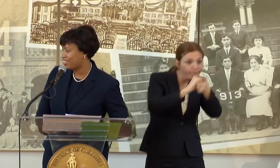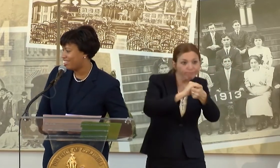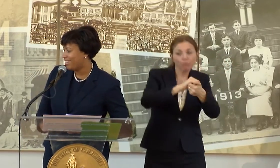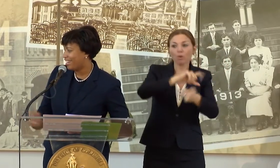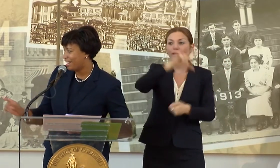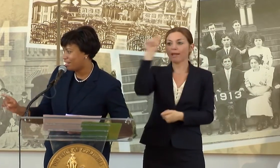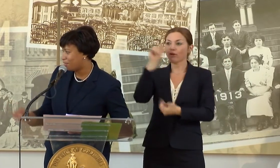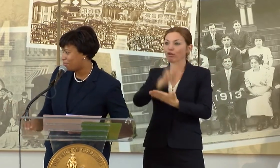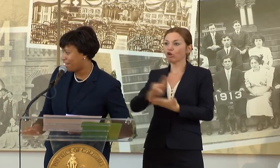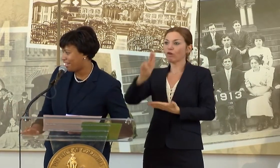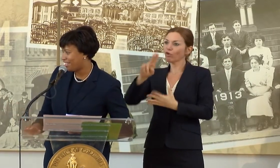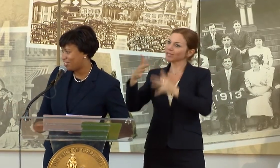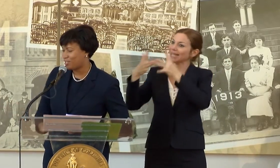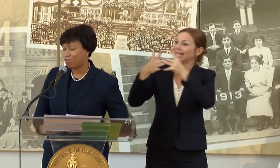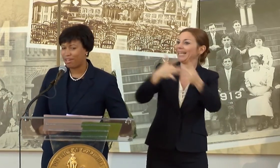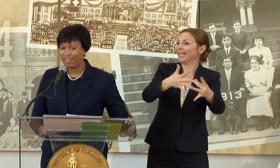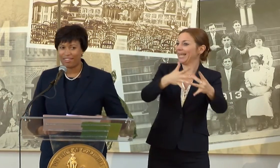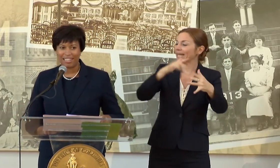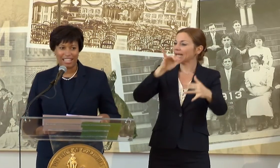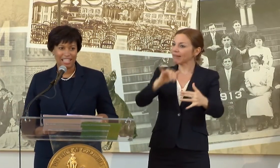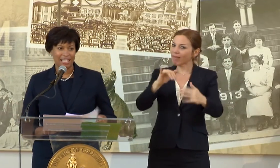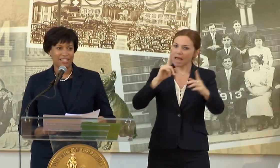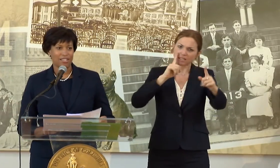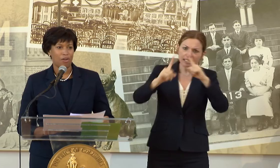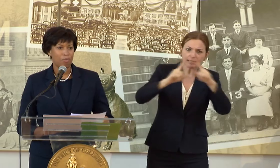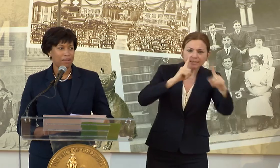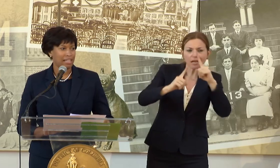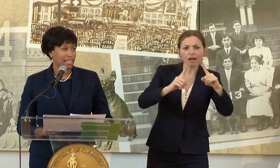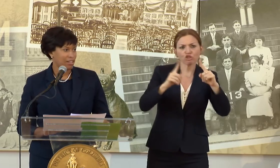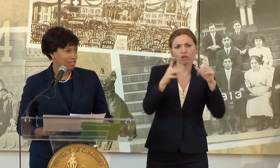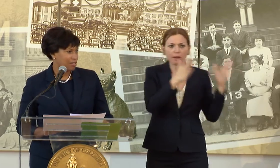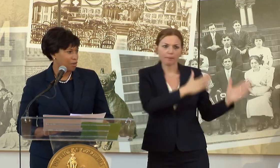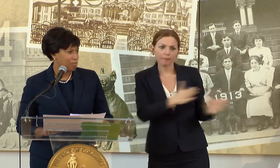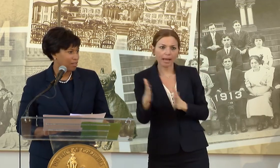DISCUSSION, AND I KNOW BRIAN IS AS WELL, AND HE IS OPEN EARS,